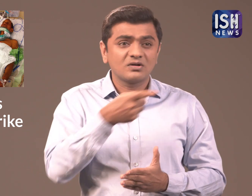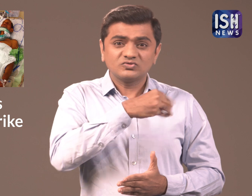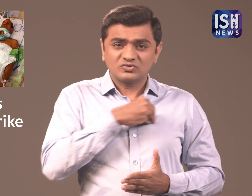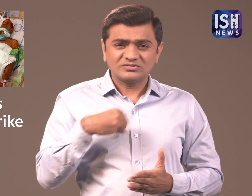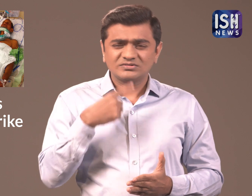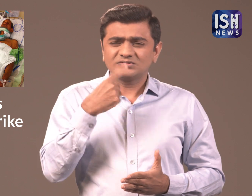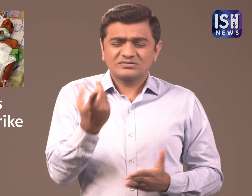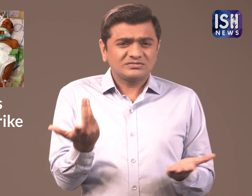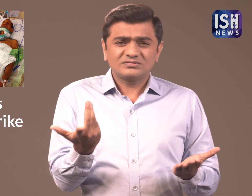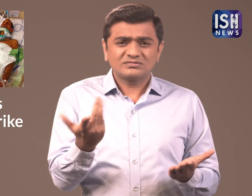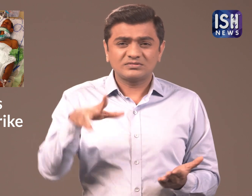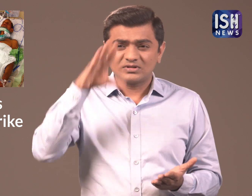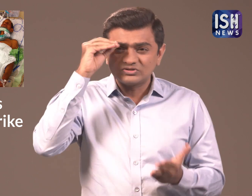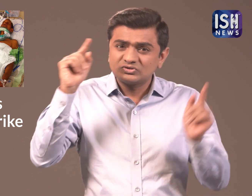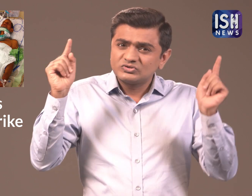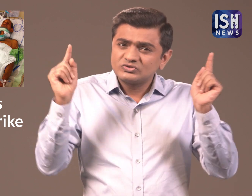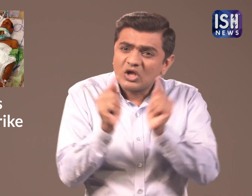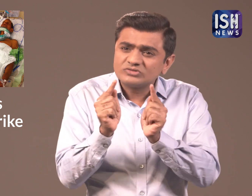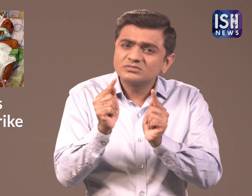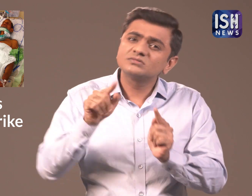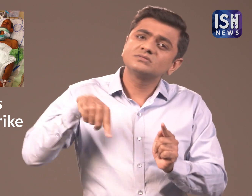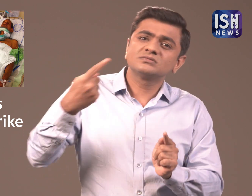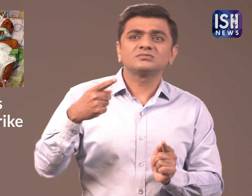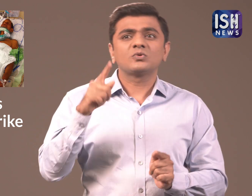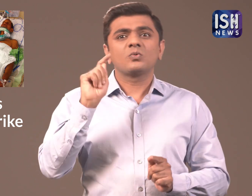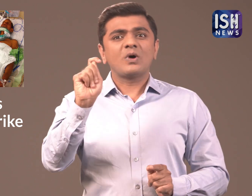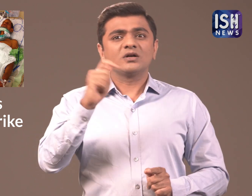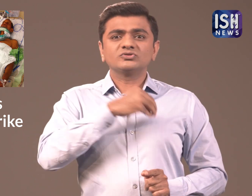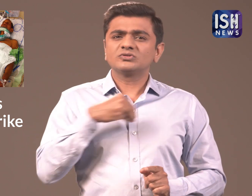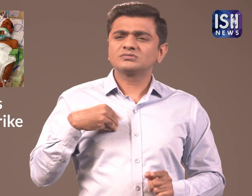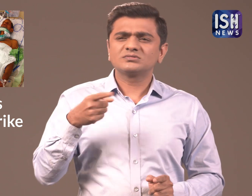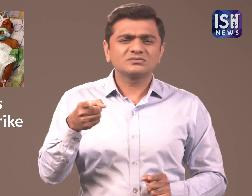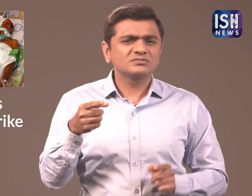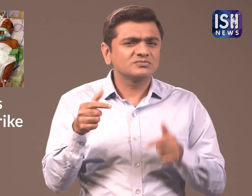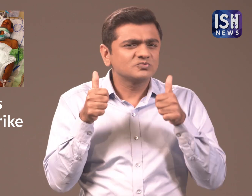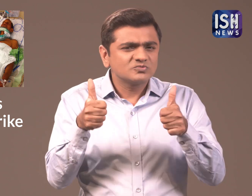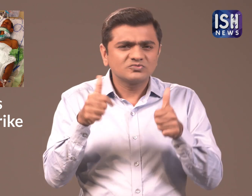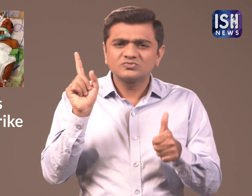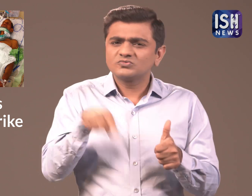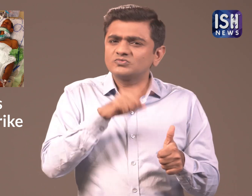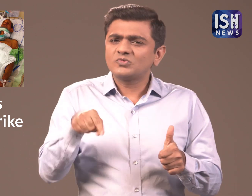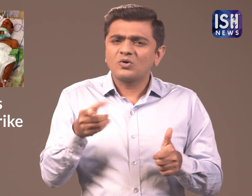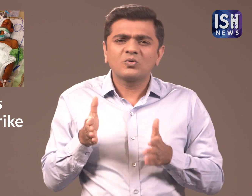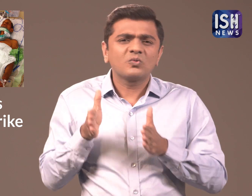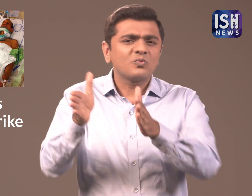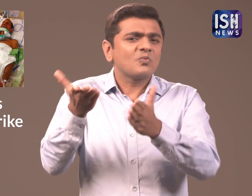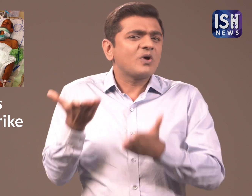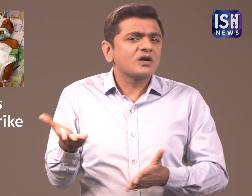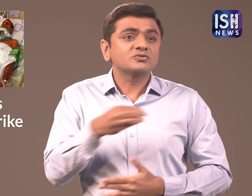Doctors say studying short courses and then working as doctors is the wrong way.